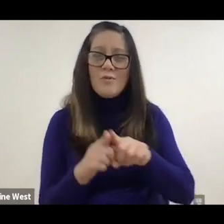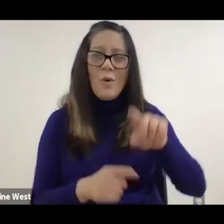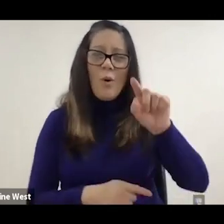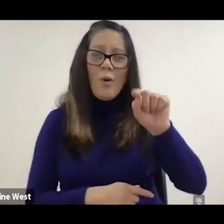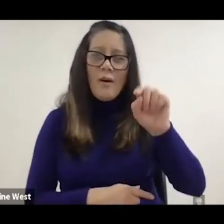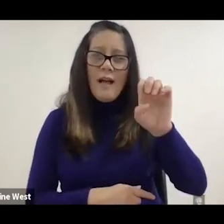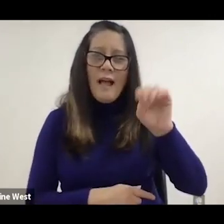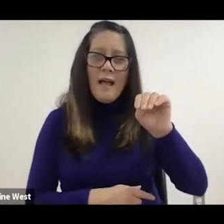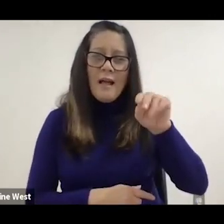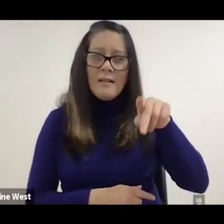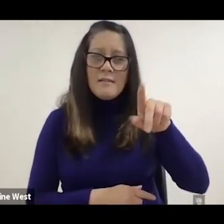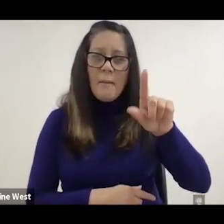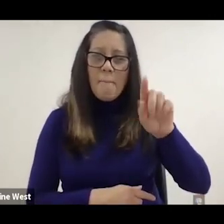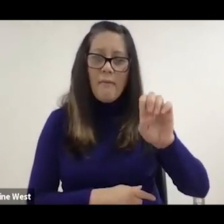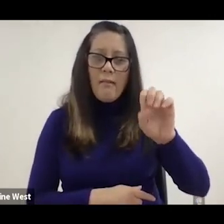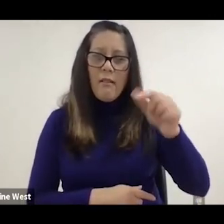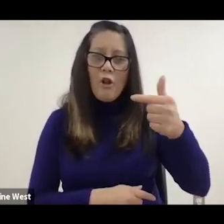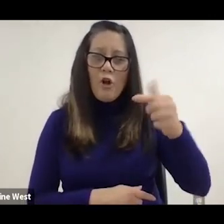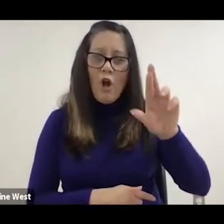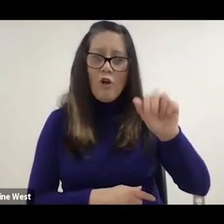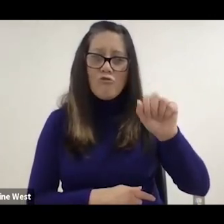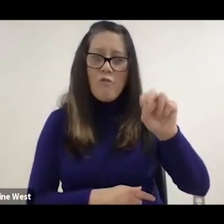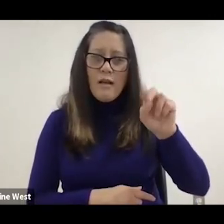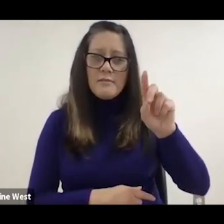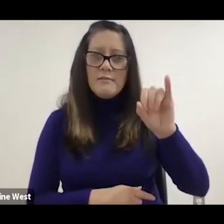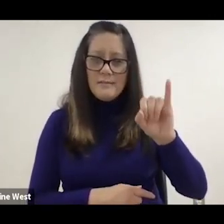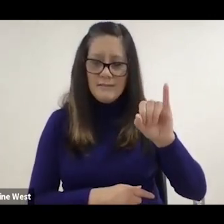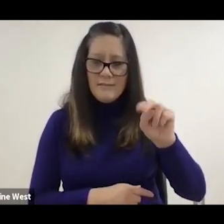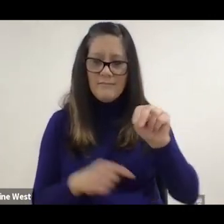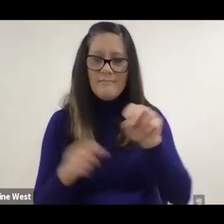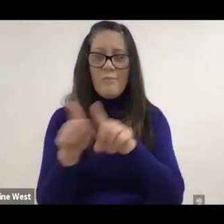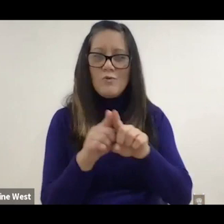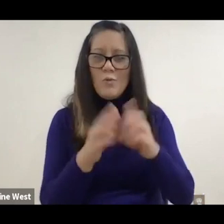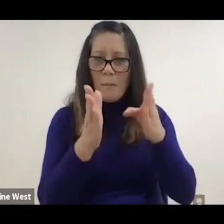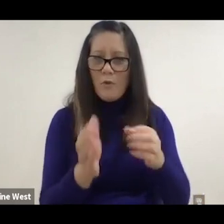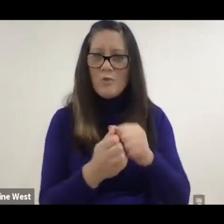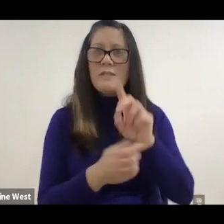Temple Grandin is also a person with disabilities. It's awesome to see that people.